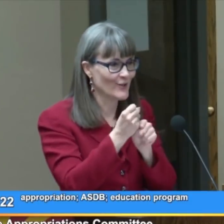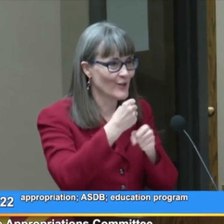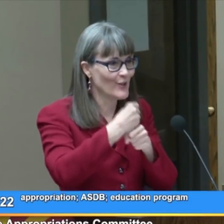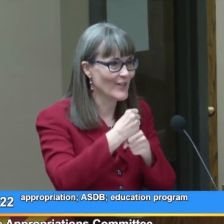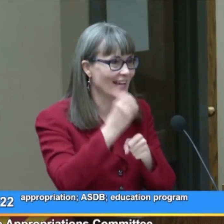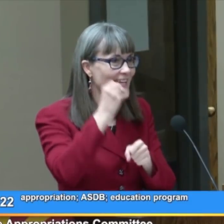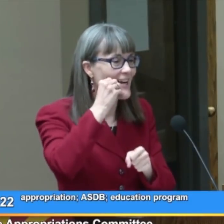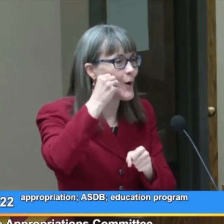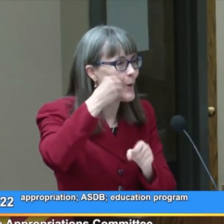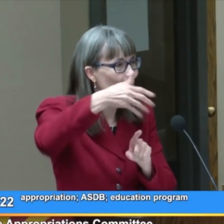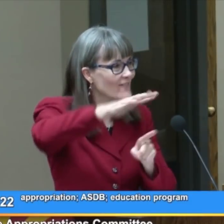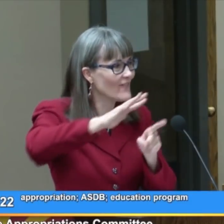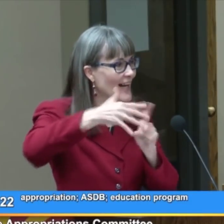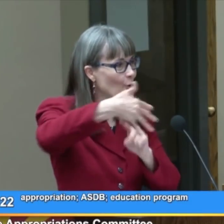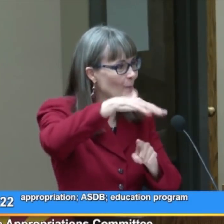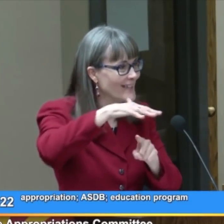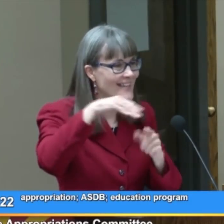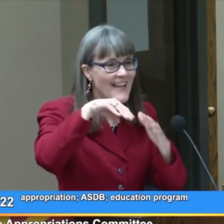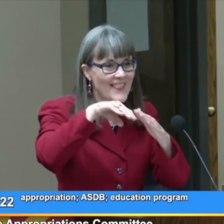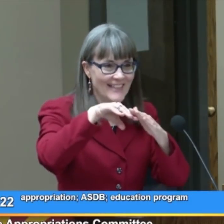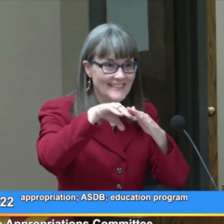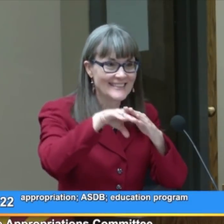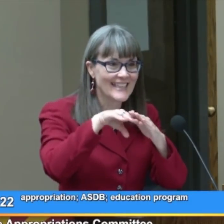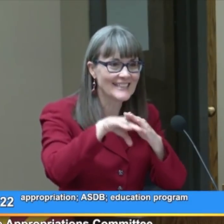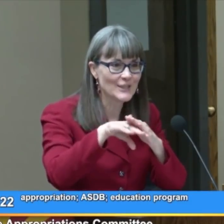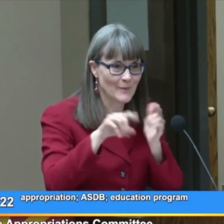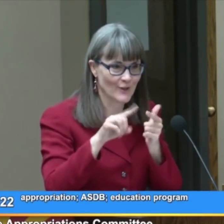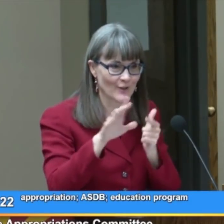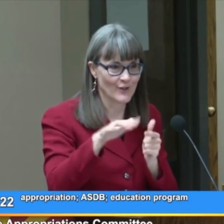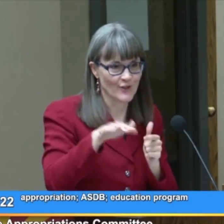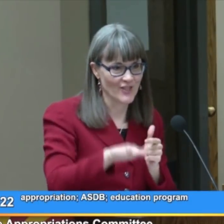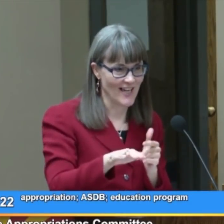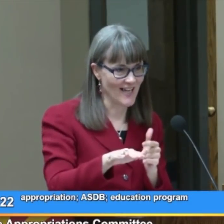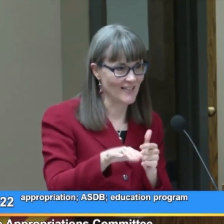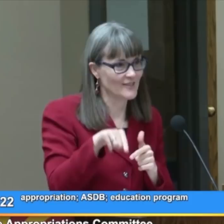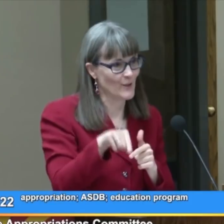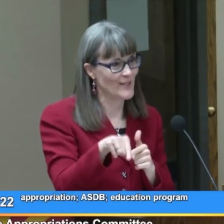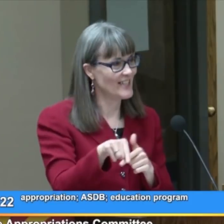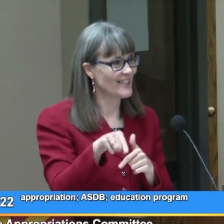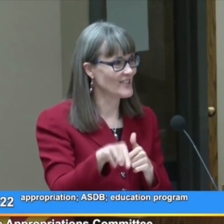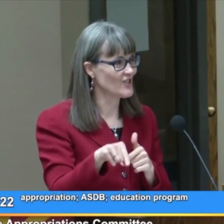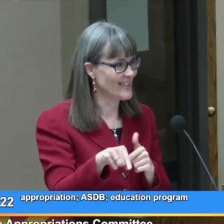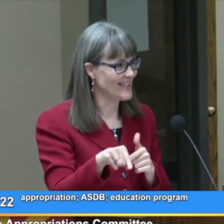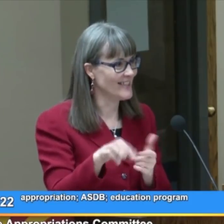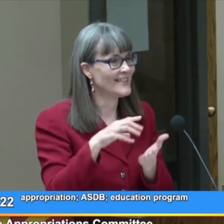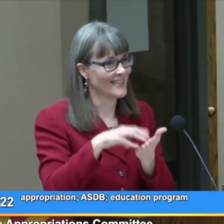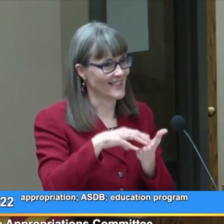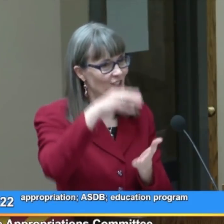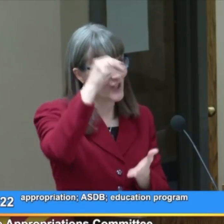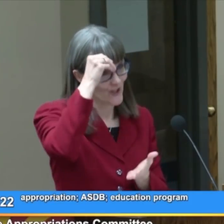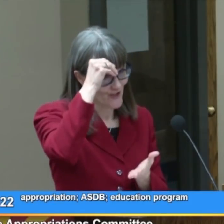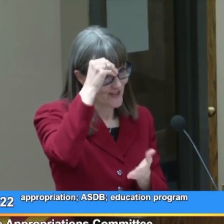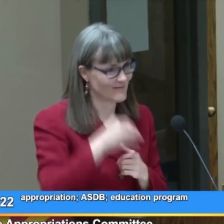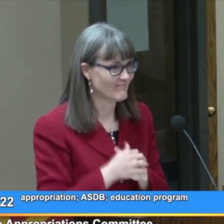create a home environment that's accessible to your child so he and she can learn?